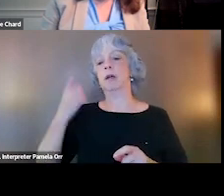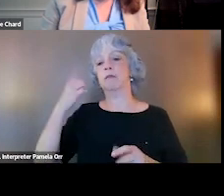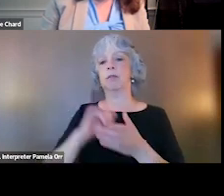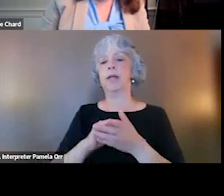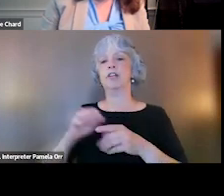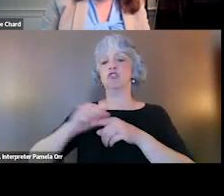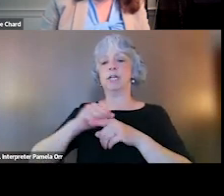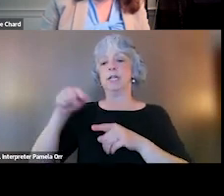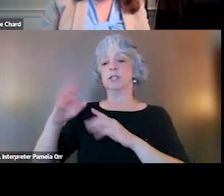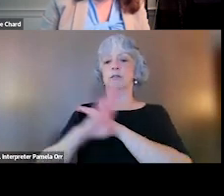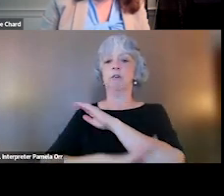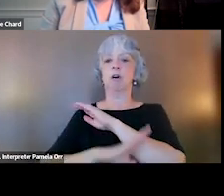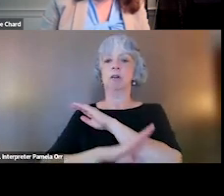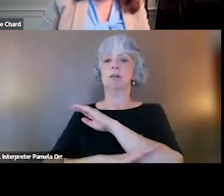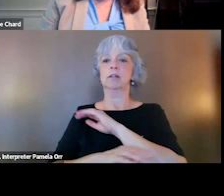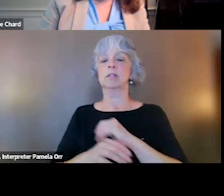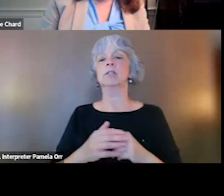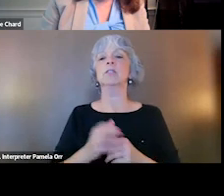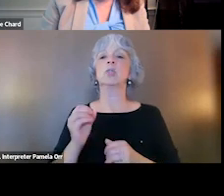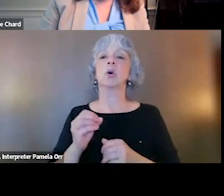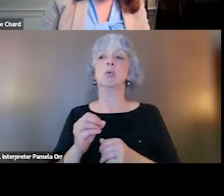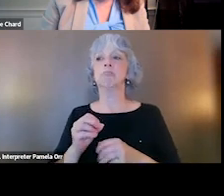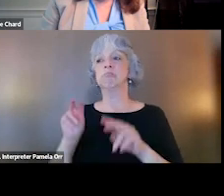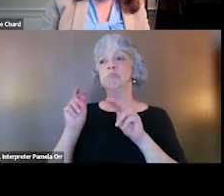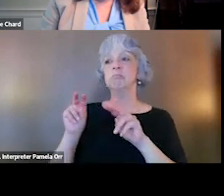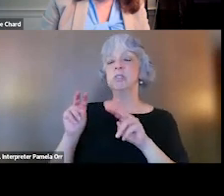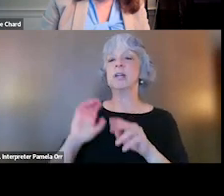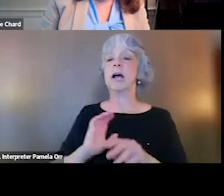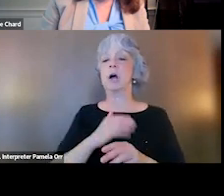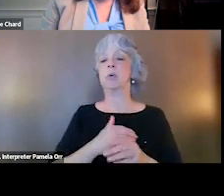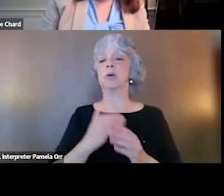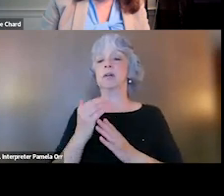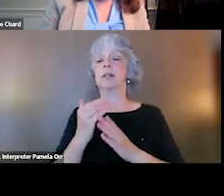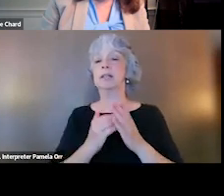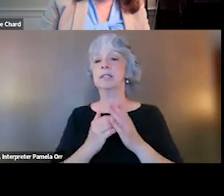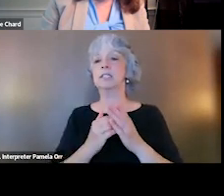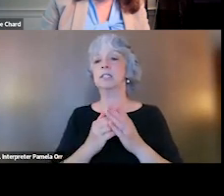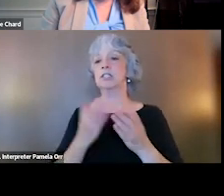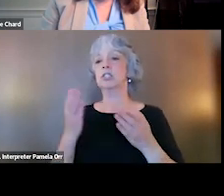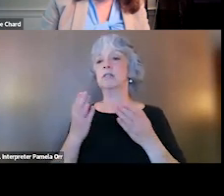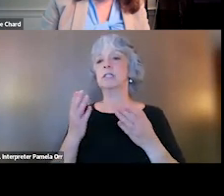So stay tuned to the GAINS Center's listserv and I'll give you some information about connecting with that.